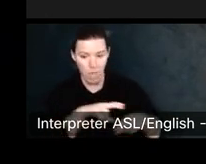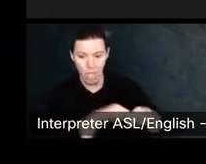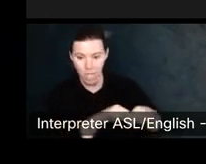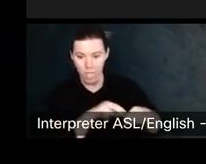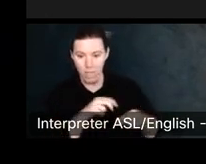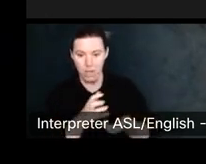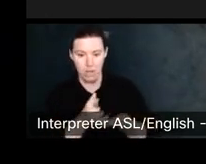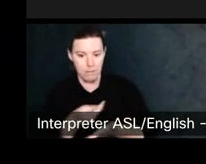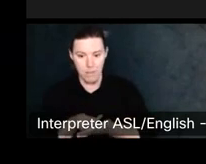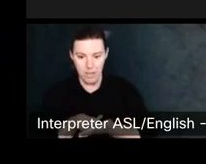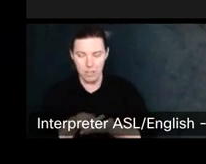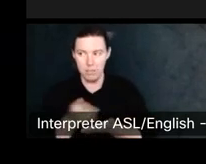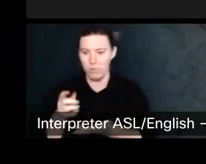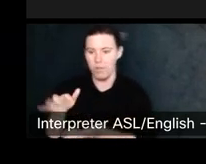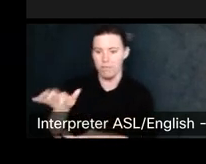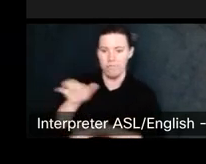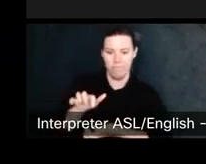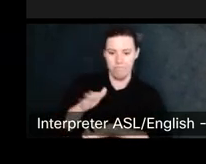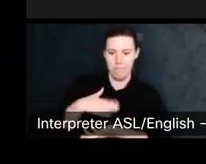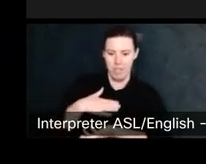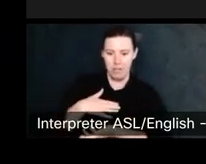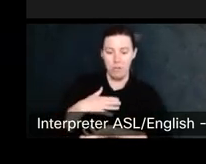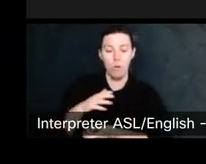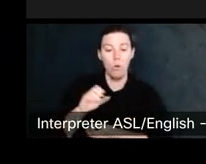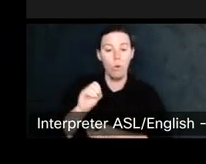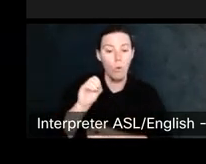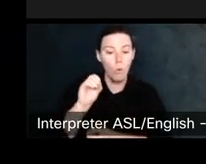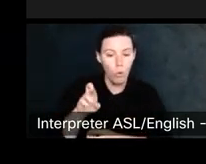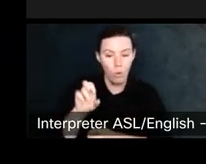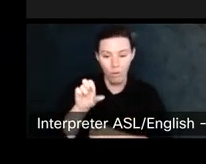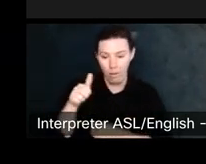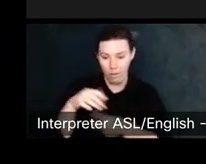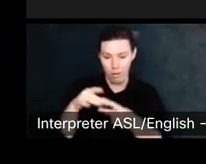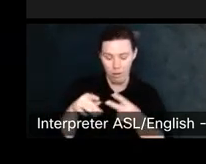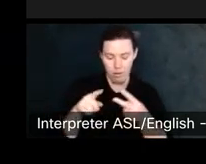Choose statutory damages it's up to you. Um, and.